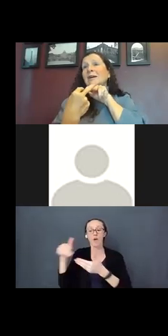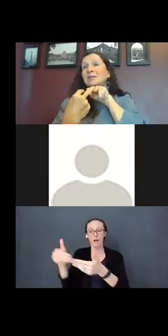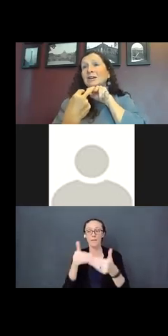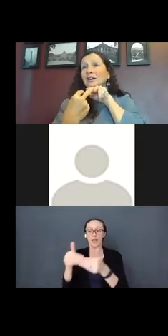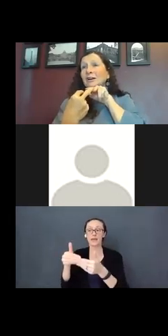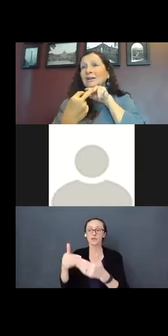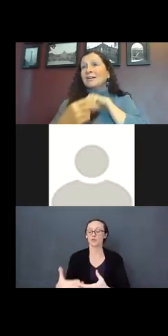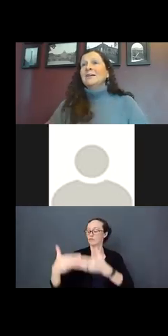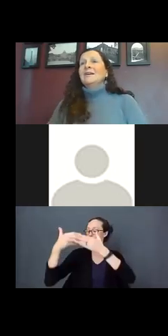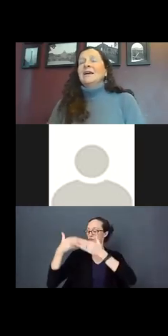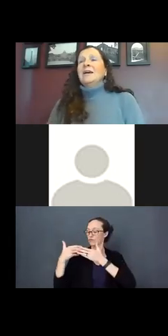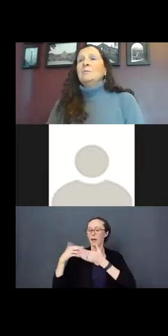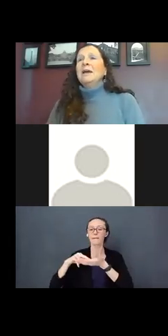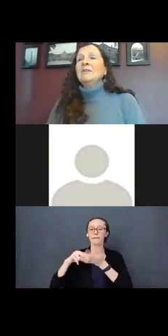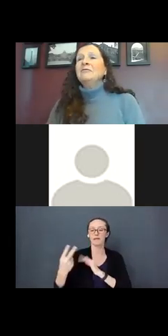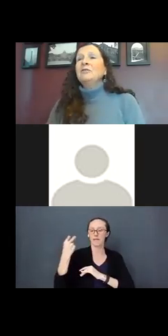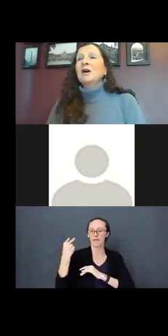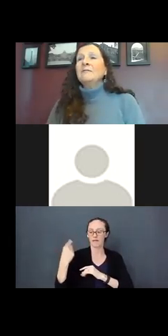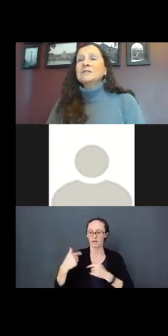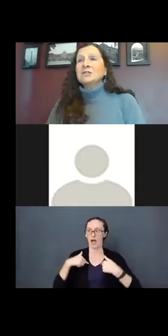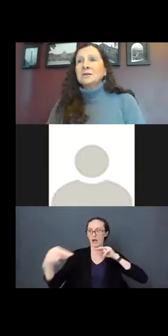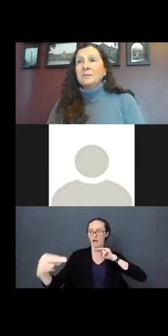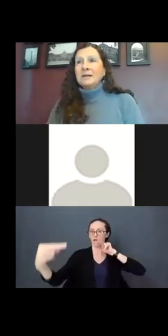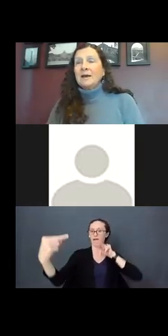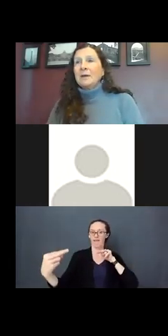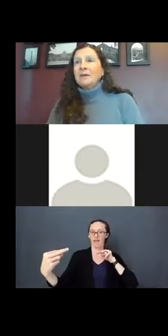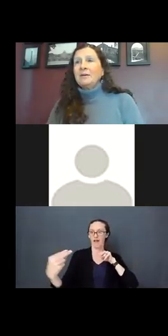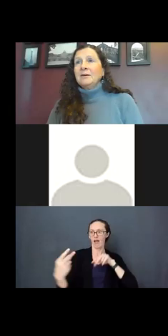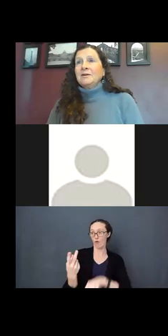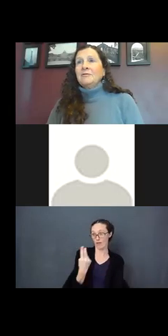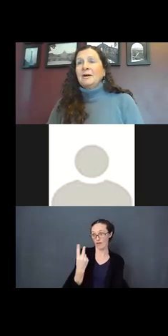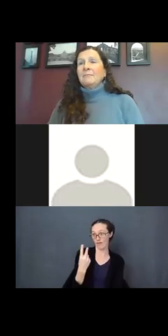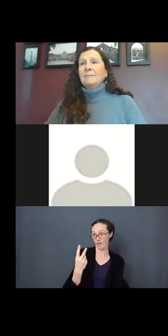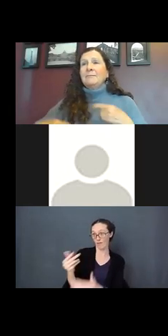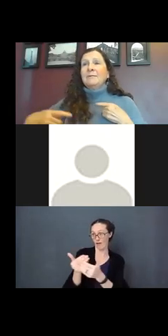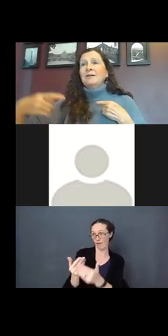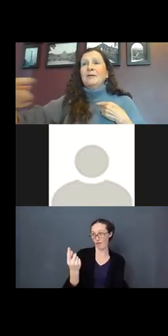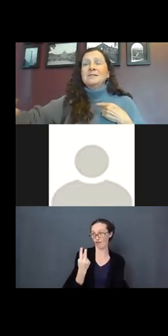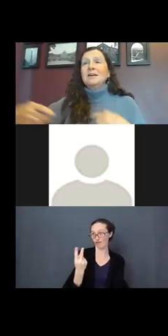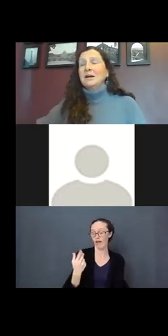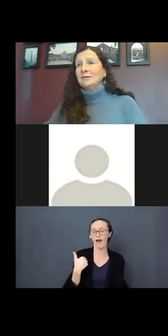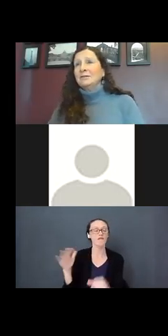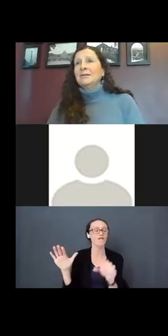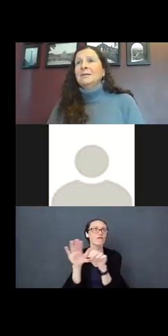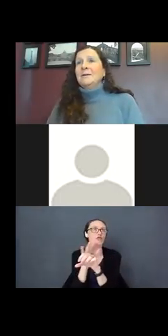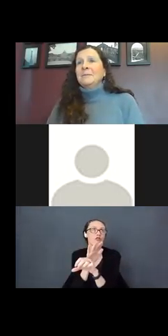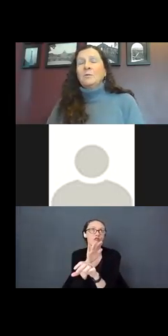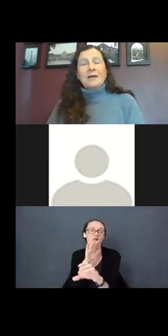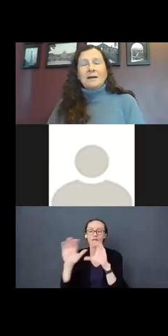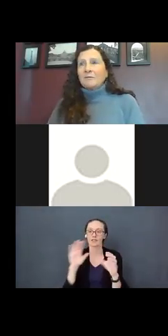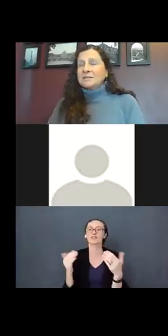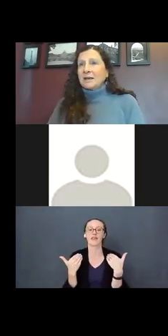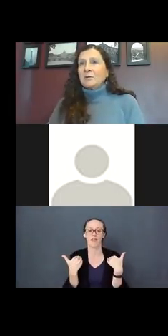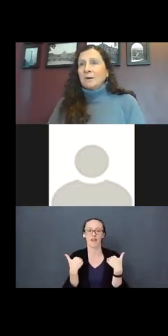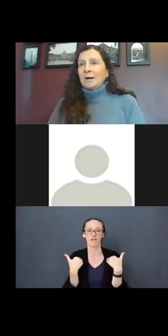at each other and we have a full conversation from across the aisle without ever saying a word.